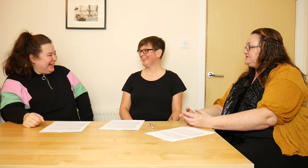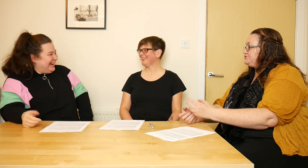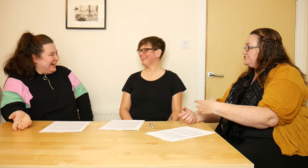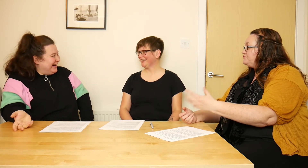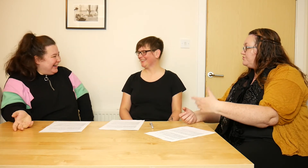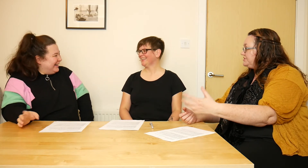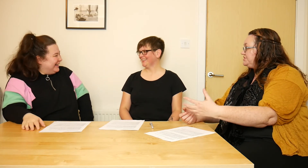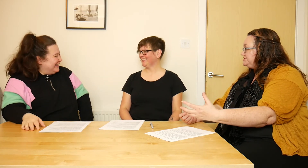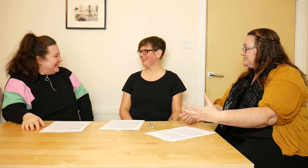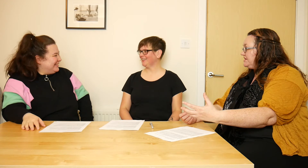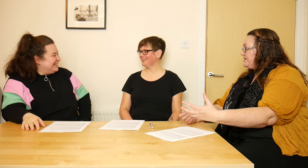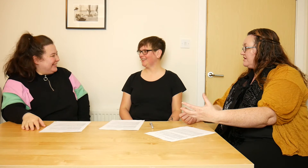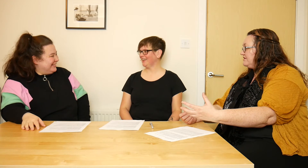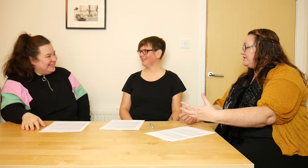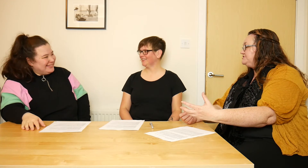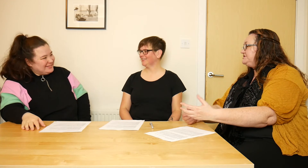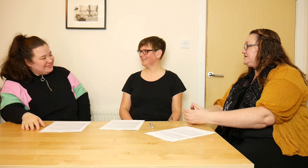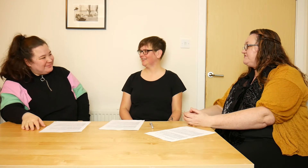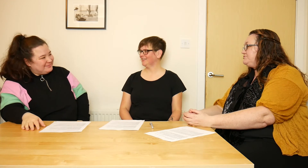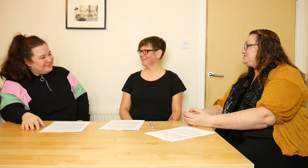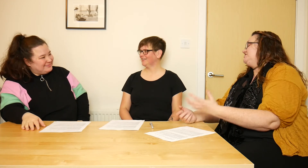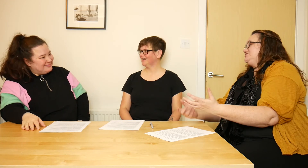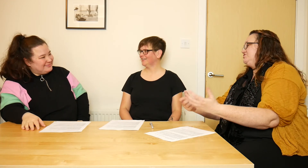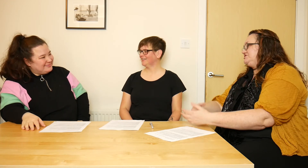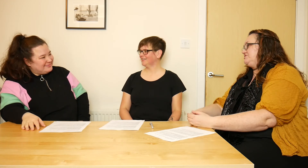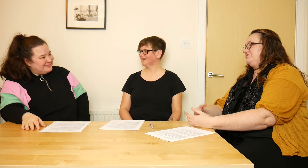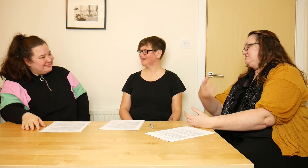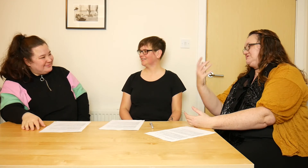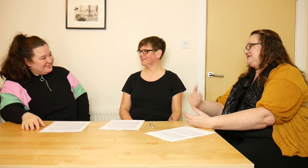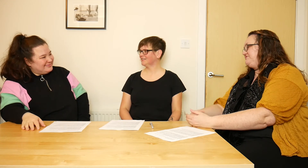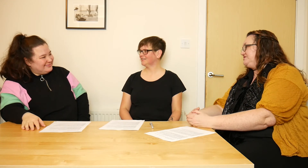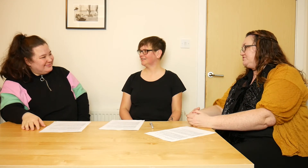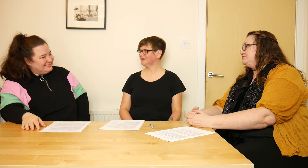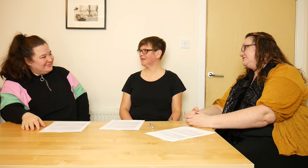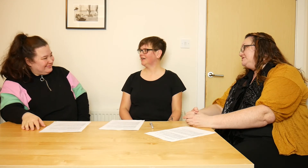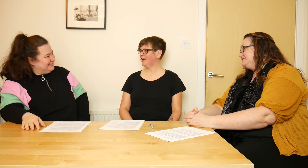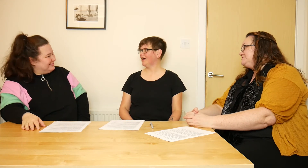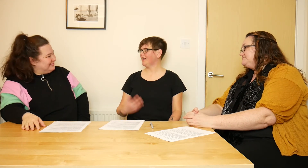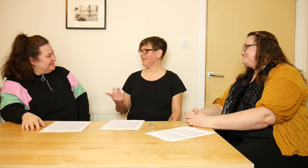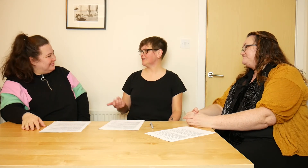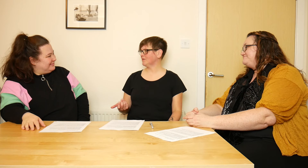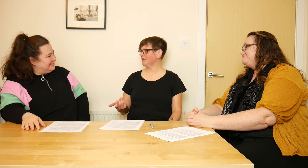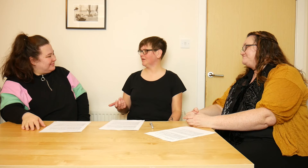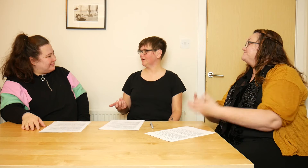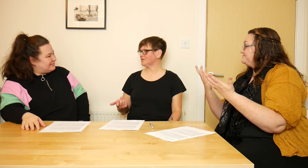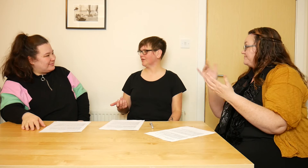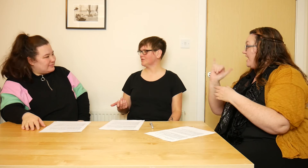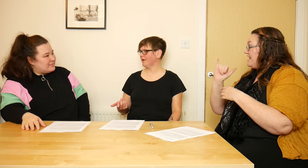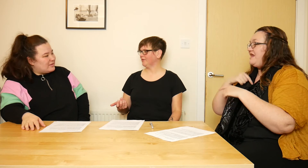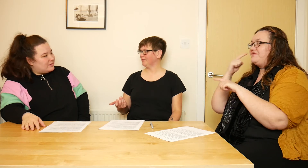so you can know what the changes are in it, and it's not just a one size fits all. Aye, that's something that we talked about,